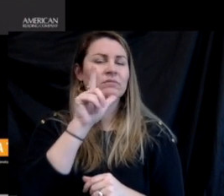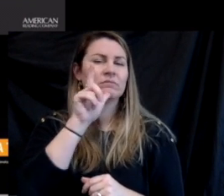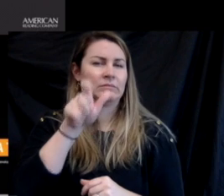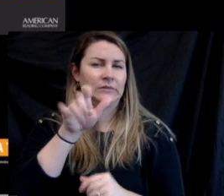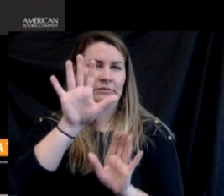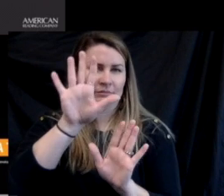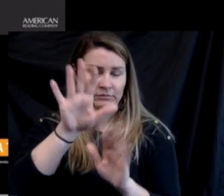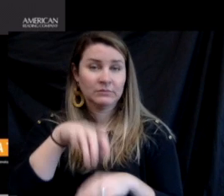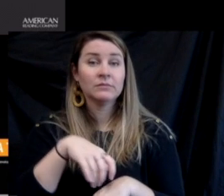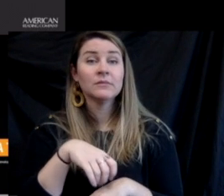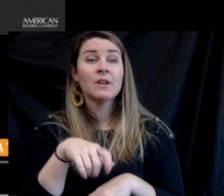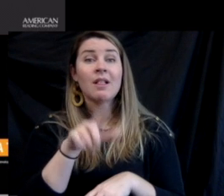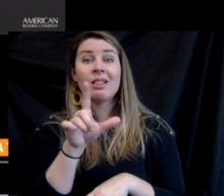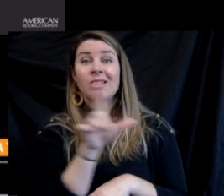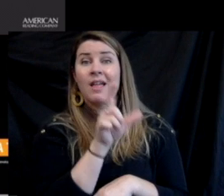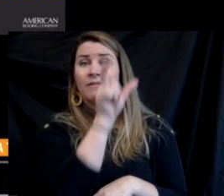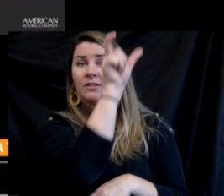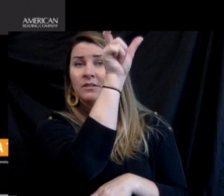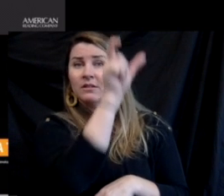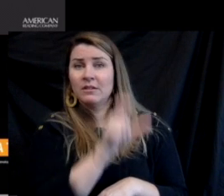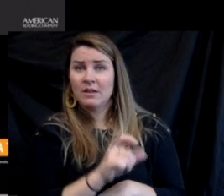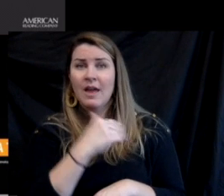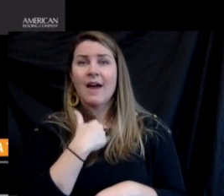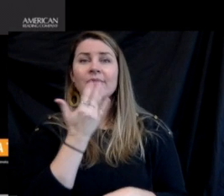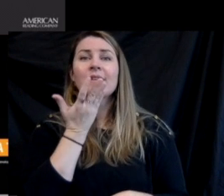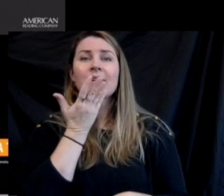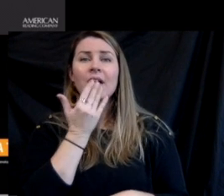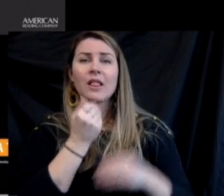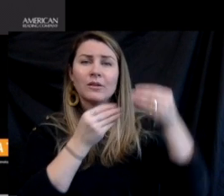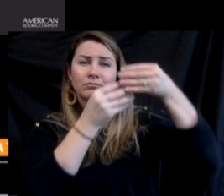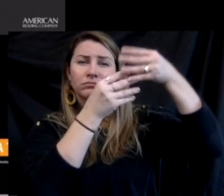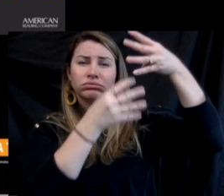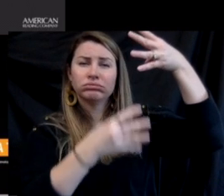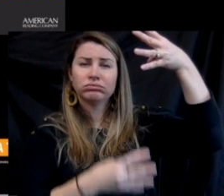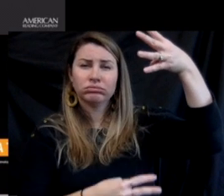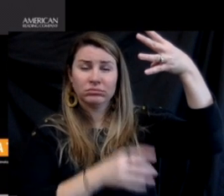That's not what we want your child to use. On the left hand side you can see each color level.